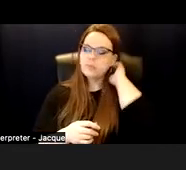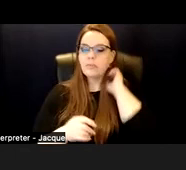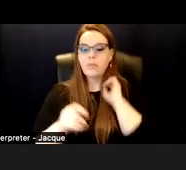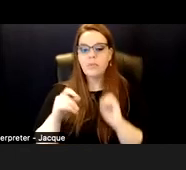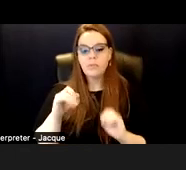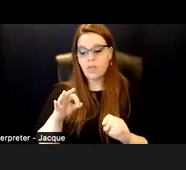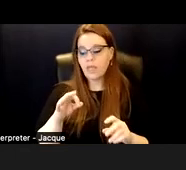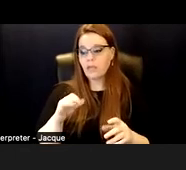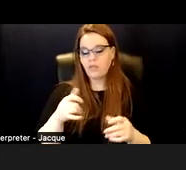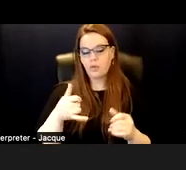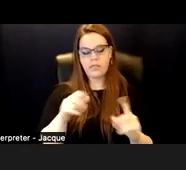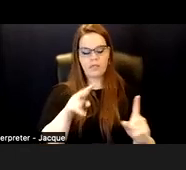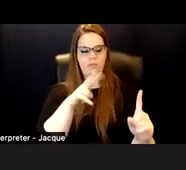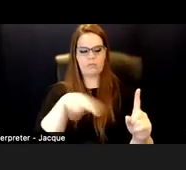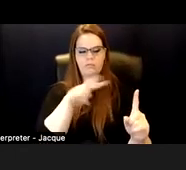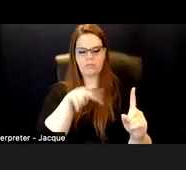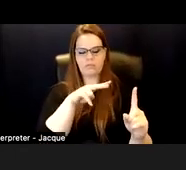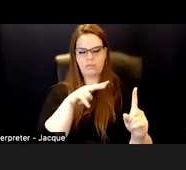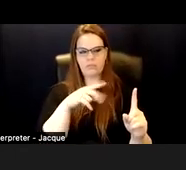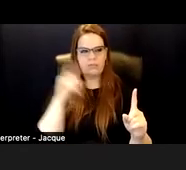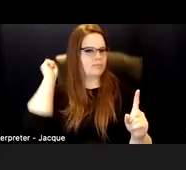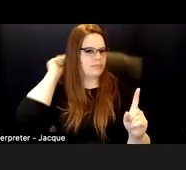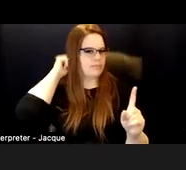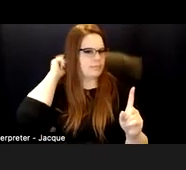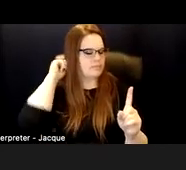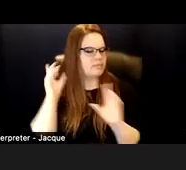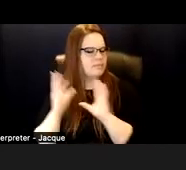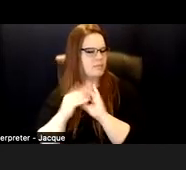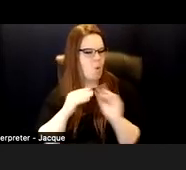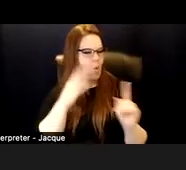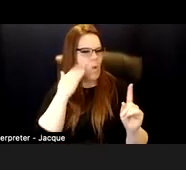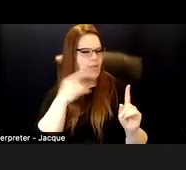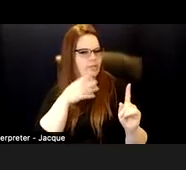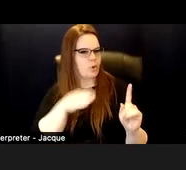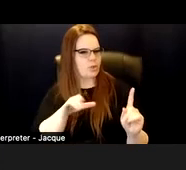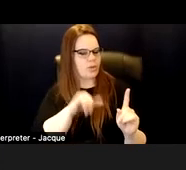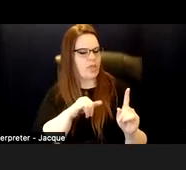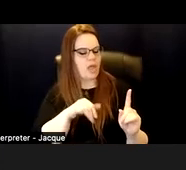a story about why the person is doing it, ask a question. Are you angry with me?